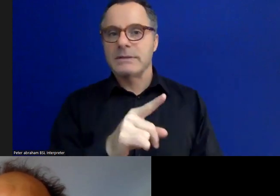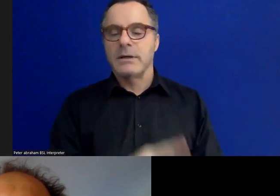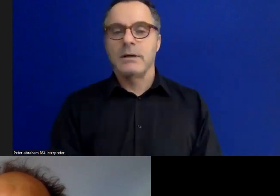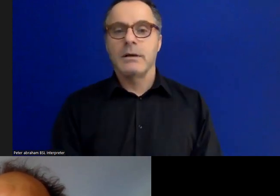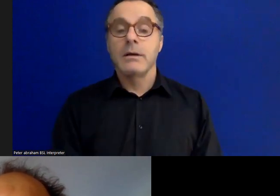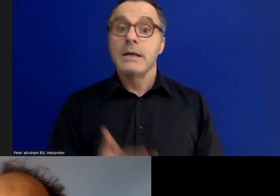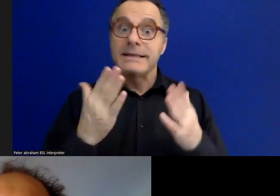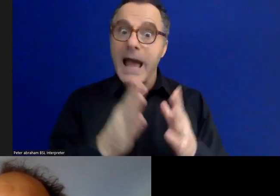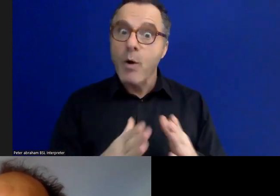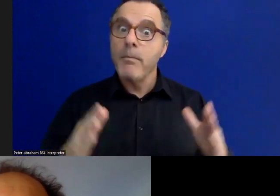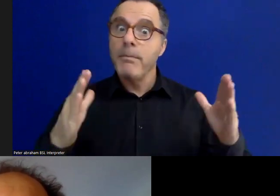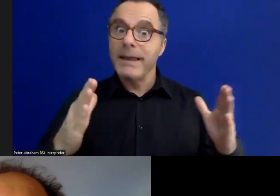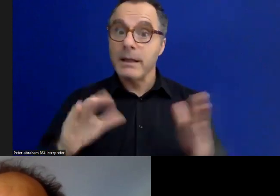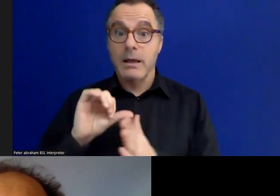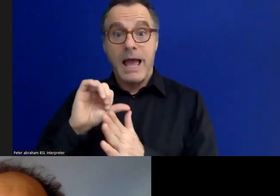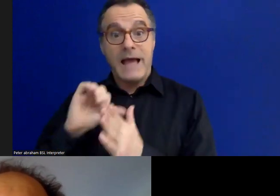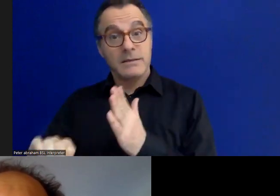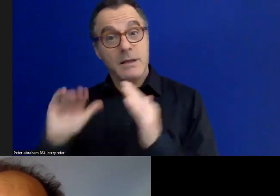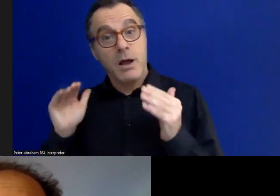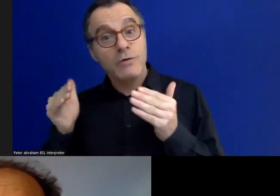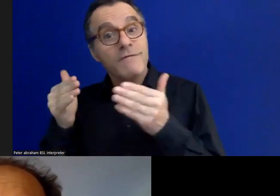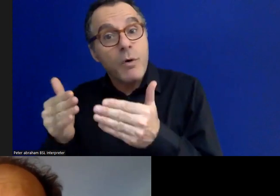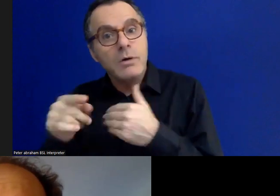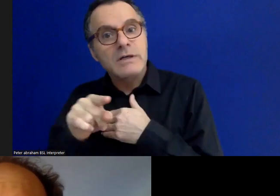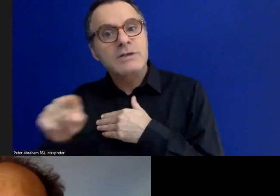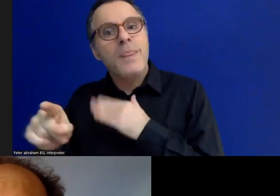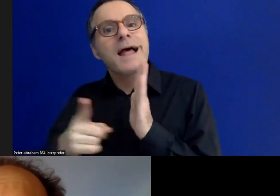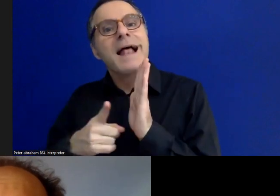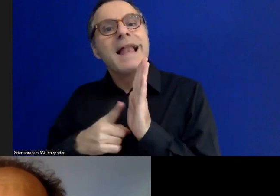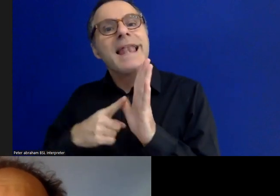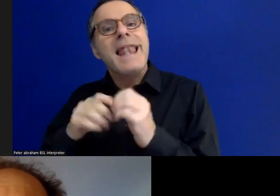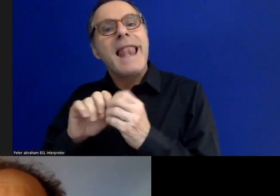originally, we focused our collection around the Labour Party and its archive,